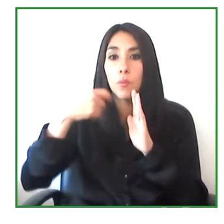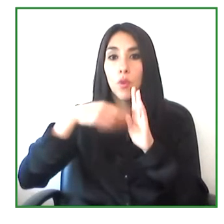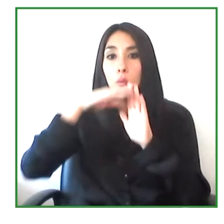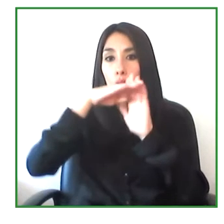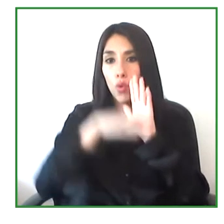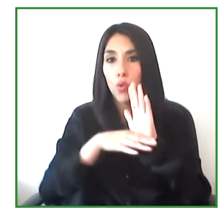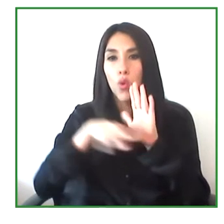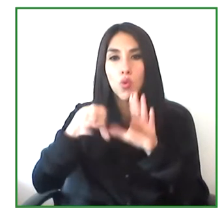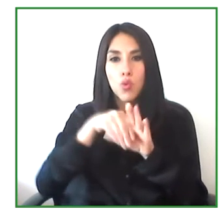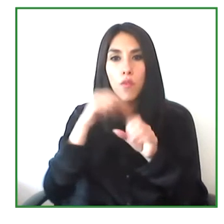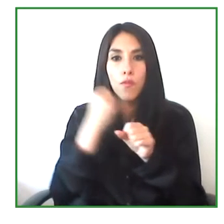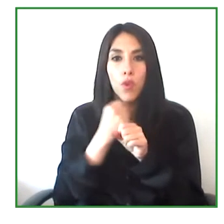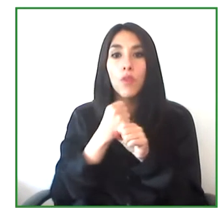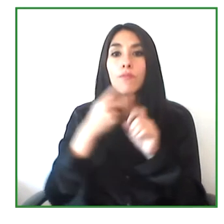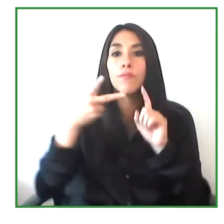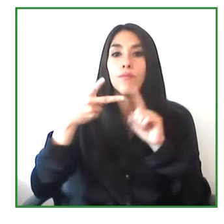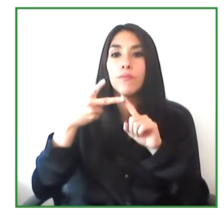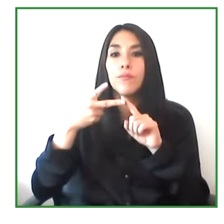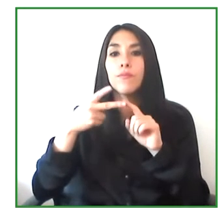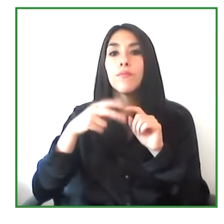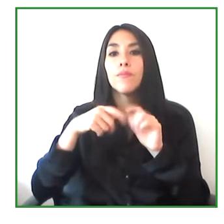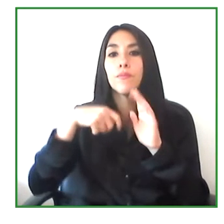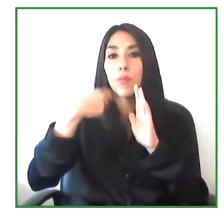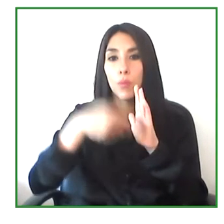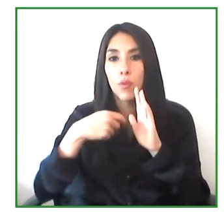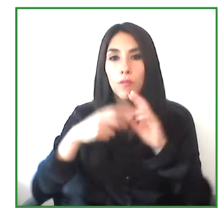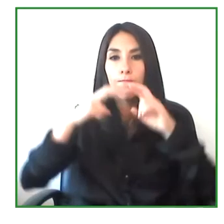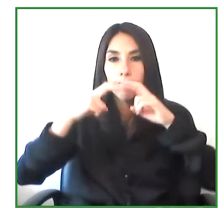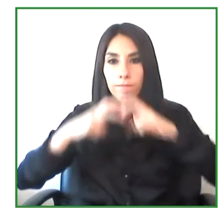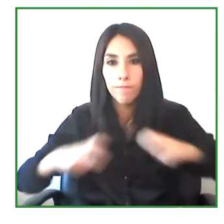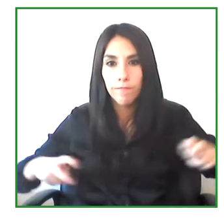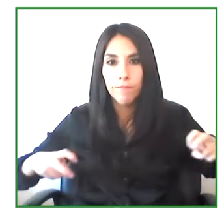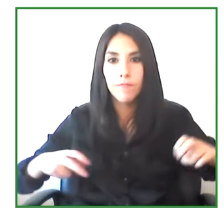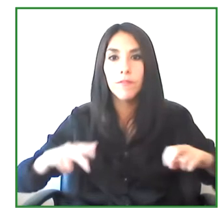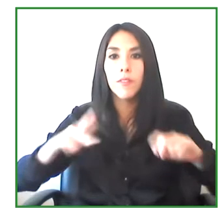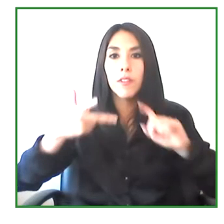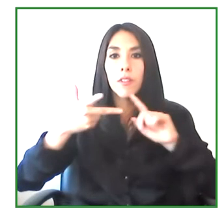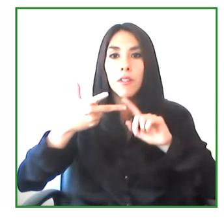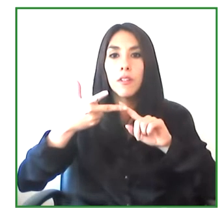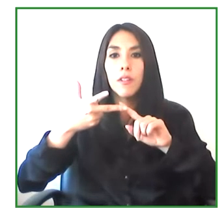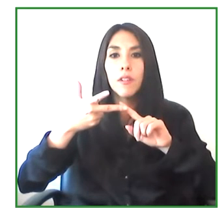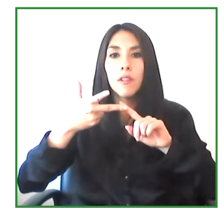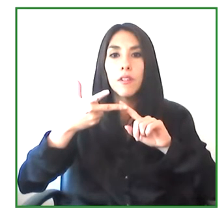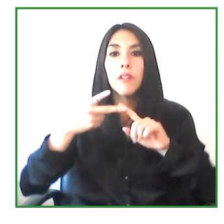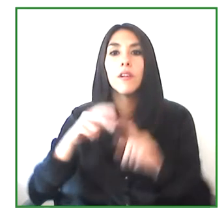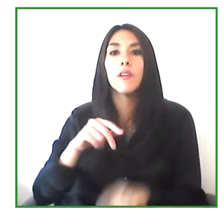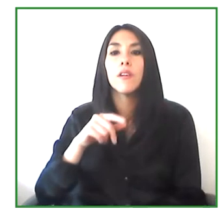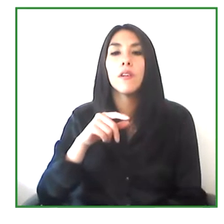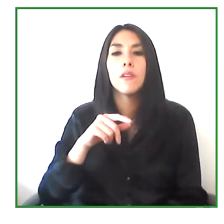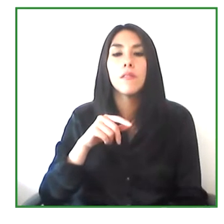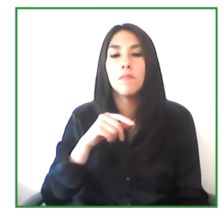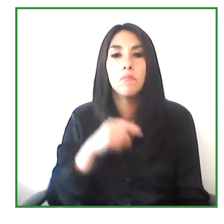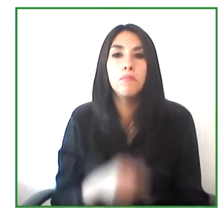Second, the rehabilitation program for adult people that are blind,